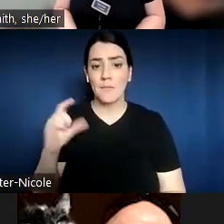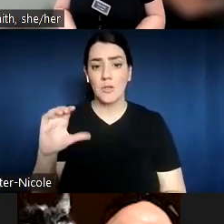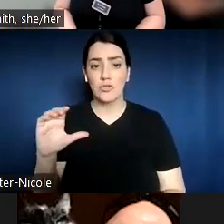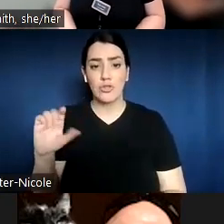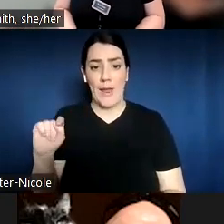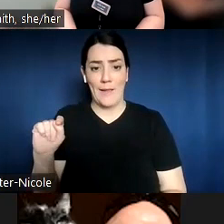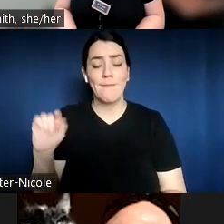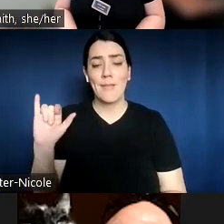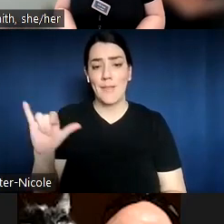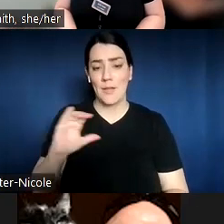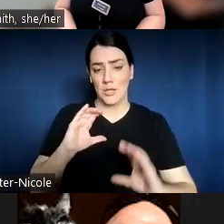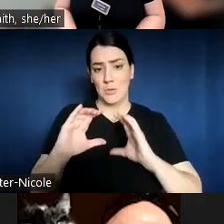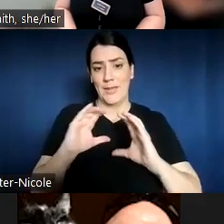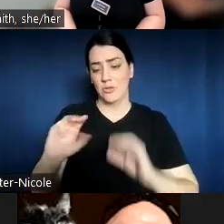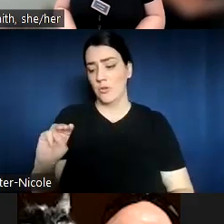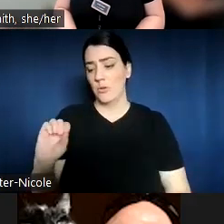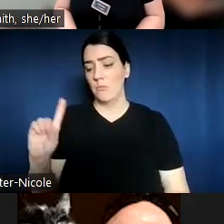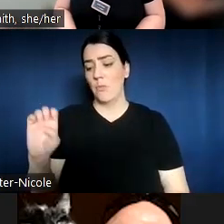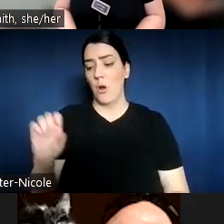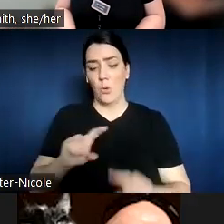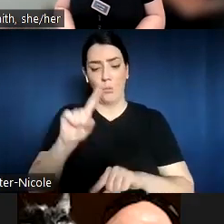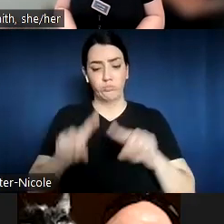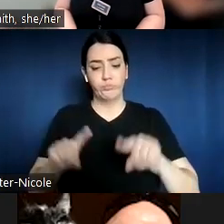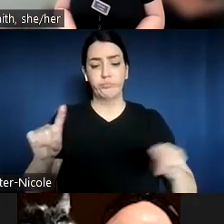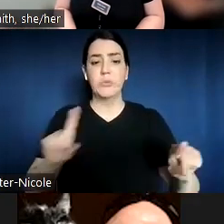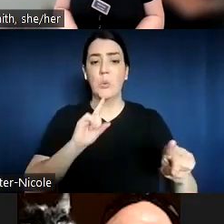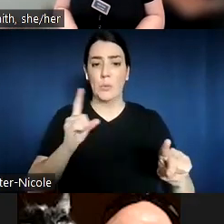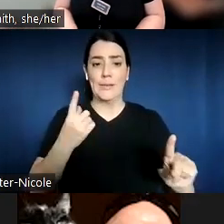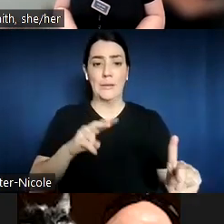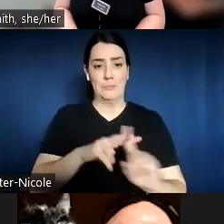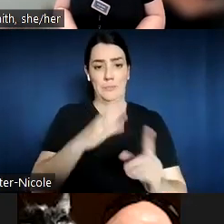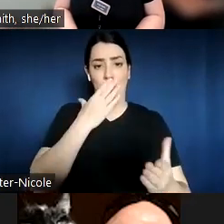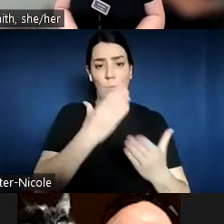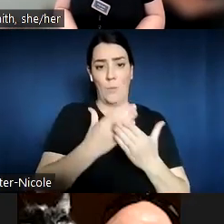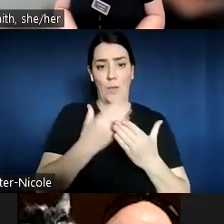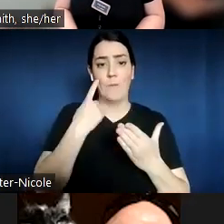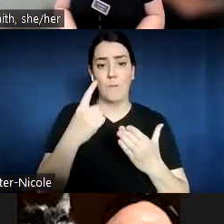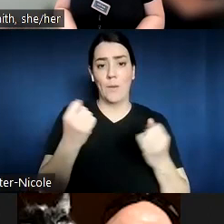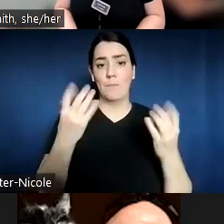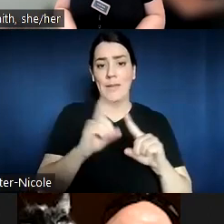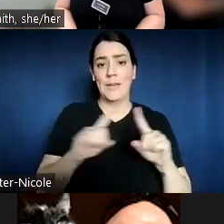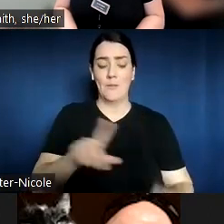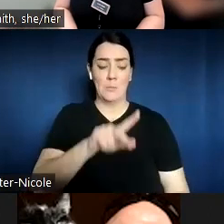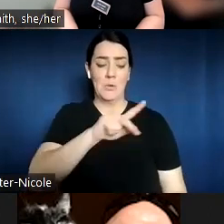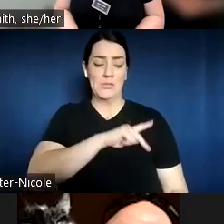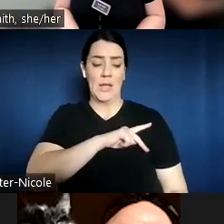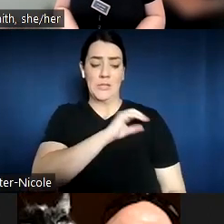different learning styles and personality styles and love that.